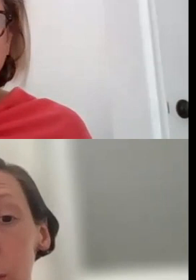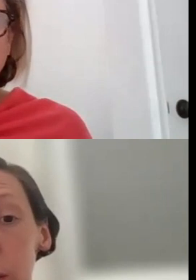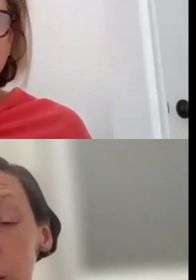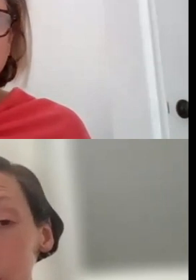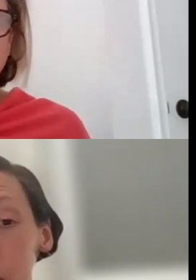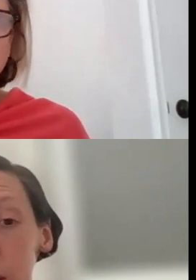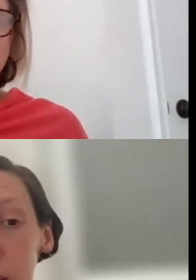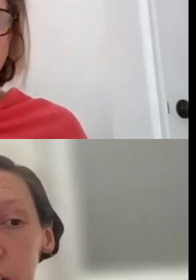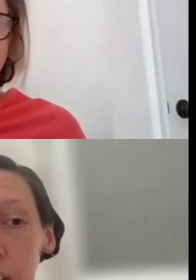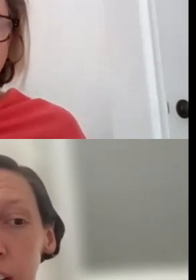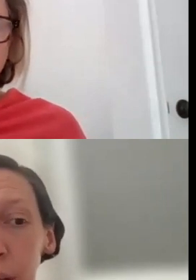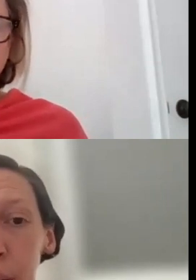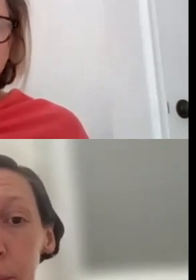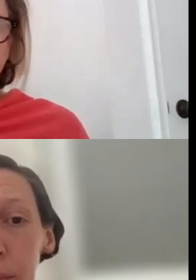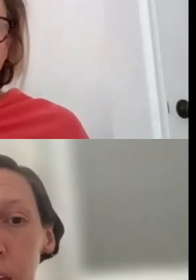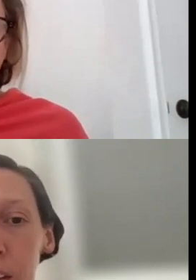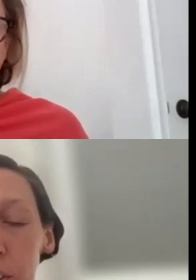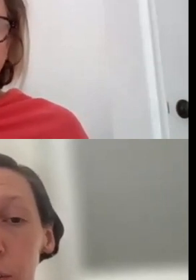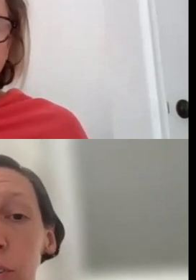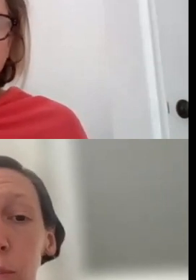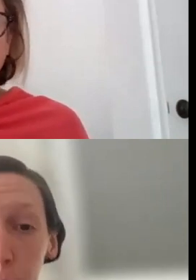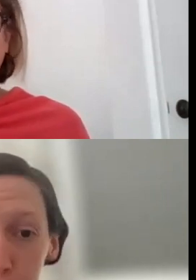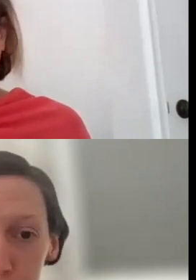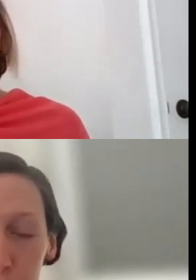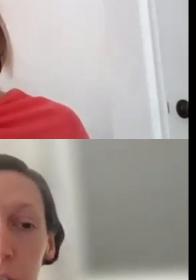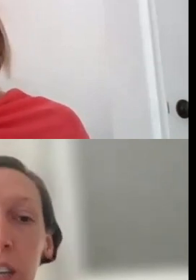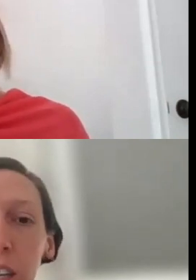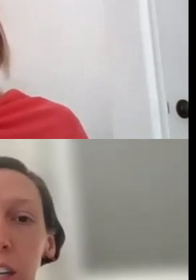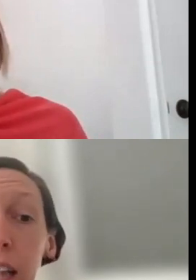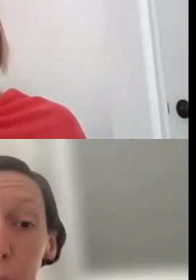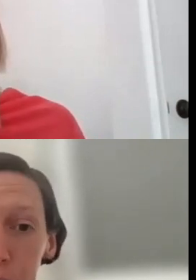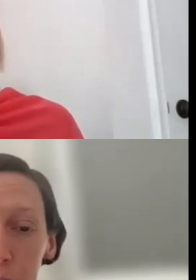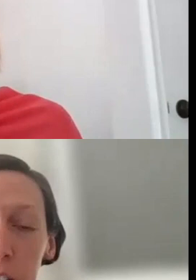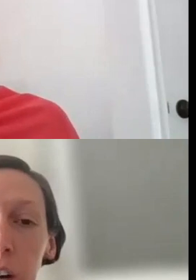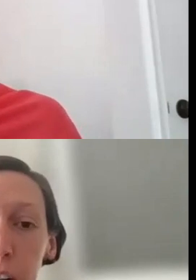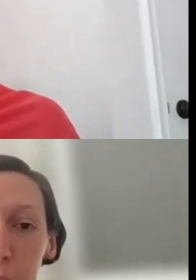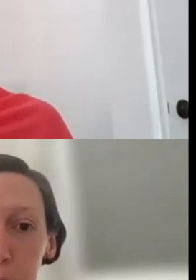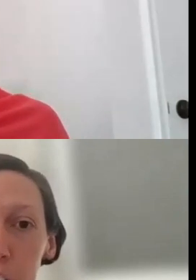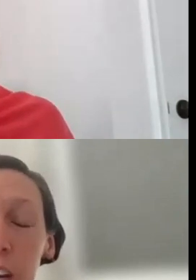WITH AN ORGANIZATION THAT, YOU KNOW, YOU'RE BOTH WORKING COLLABORATIVELY ON THE PROJECT